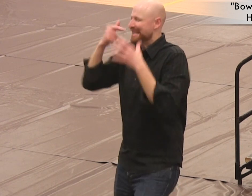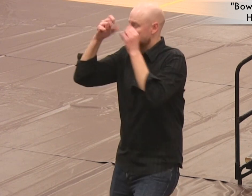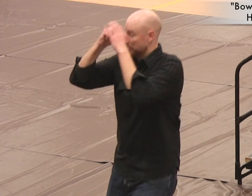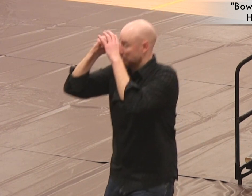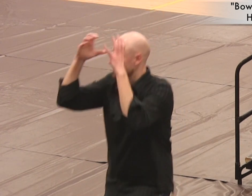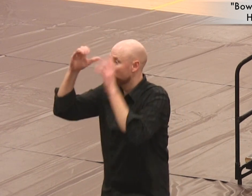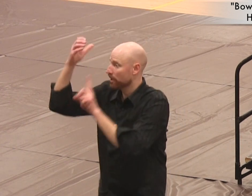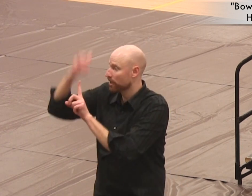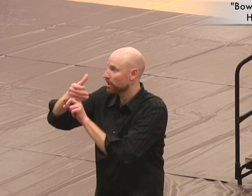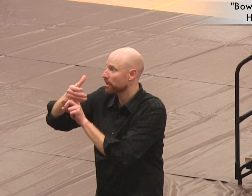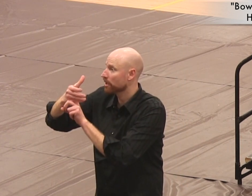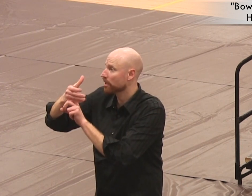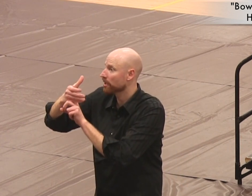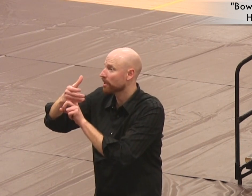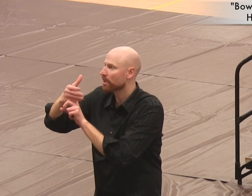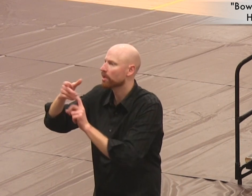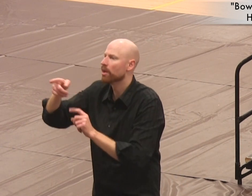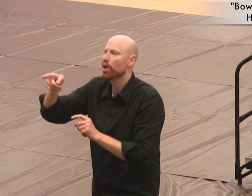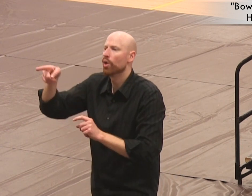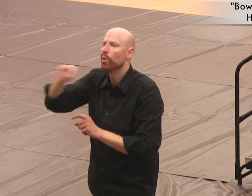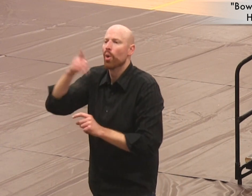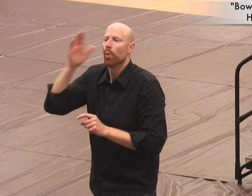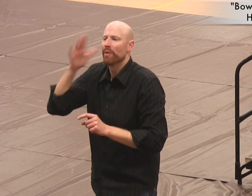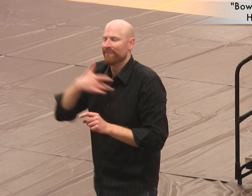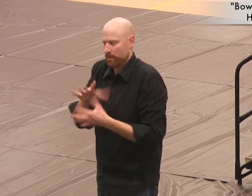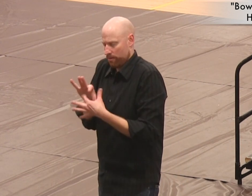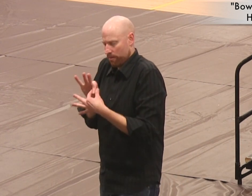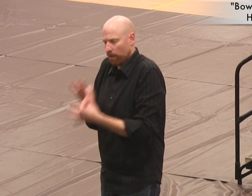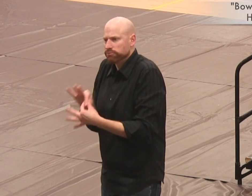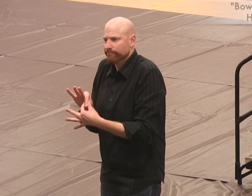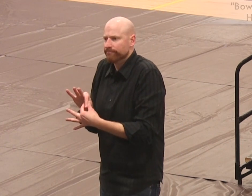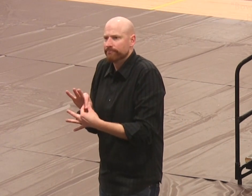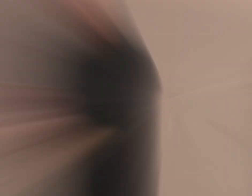personification makes that personal connection with things possible!